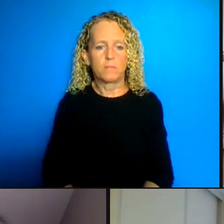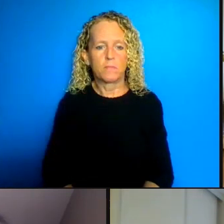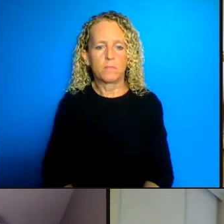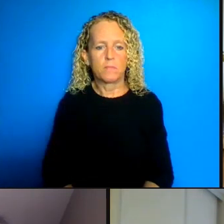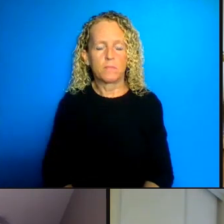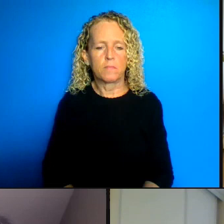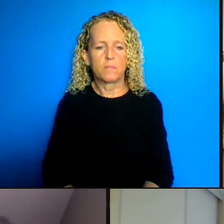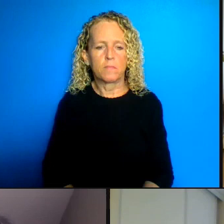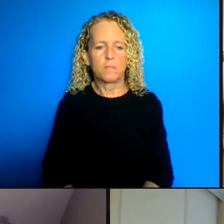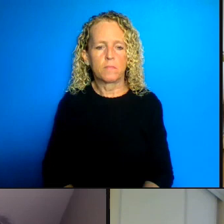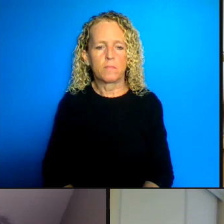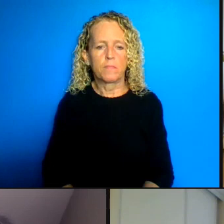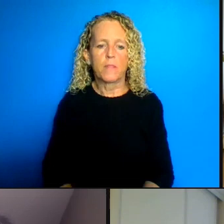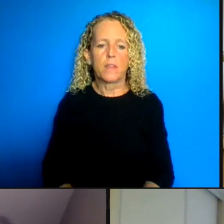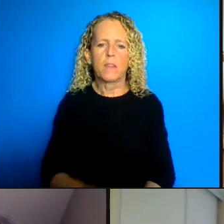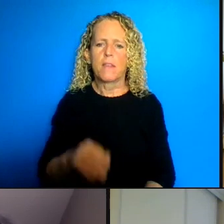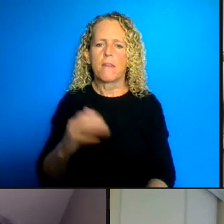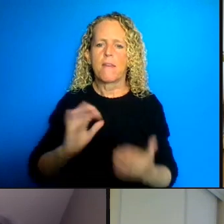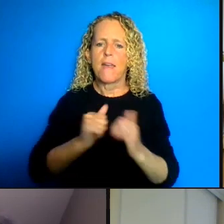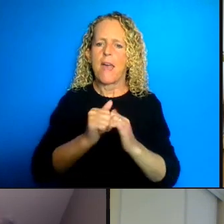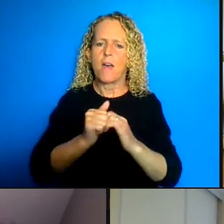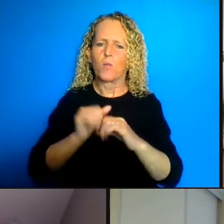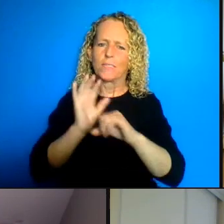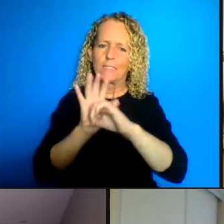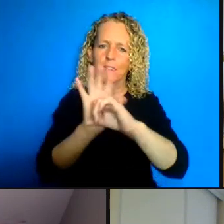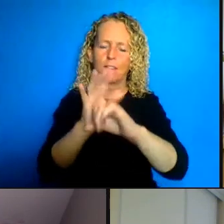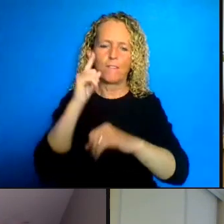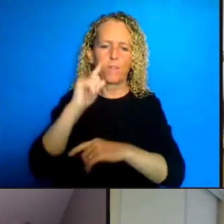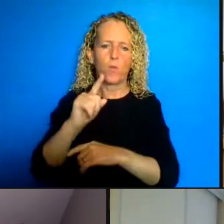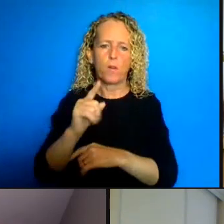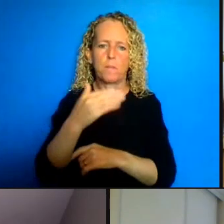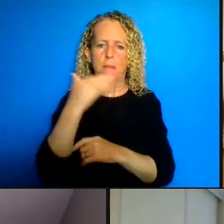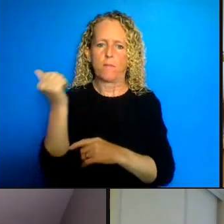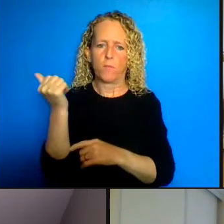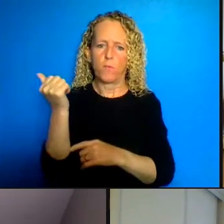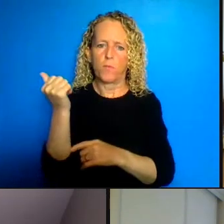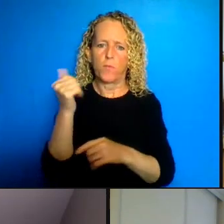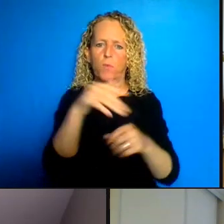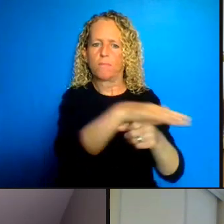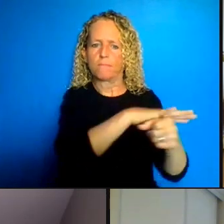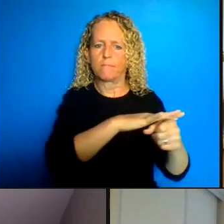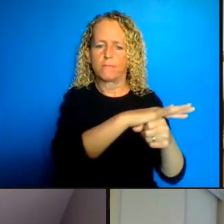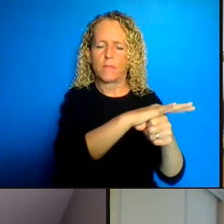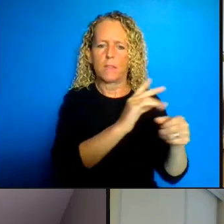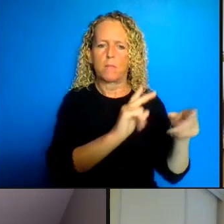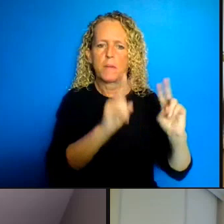conditions for prisoners? So I know Adelina you talked a lot about it but